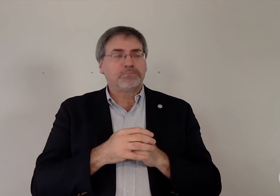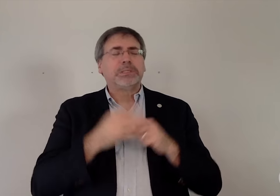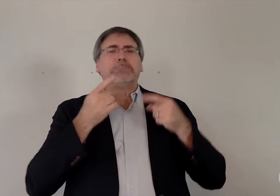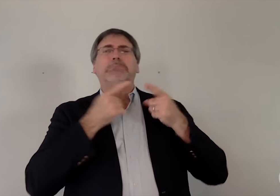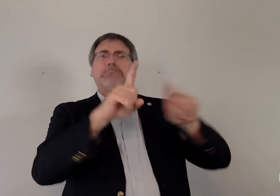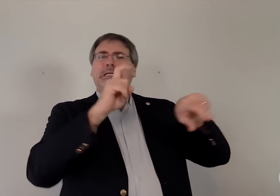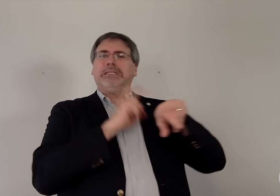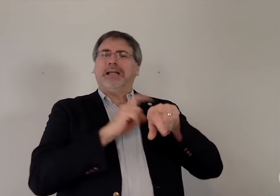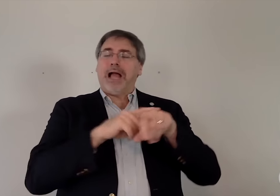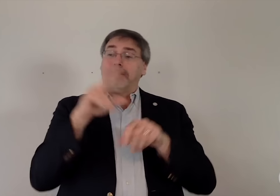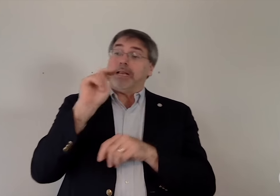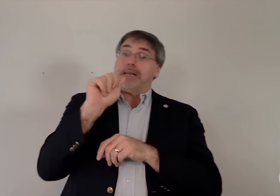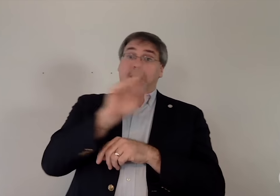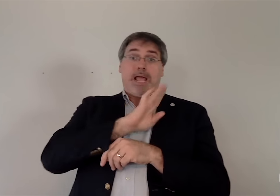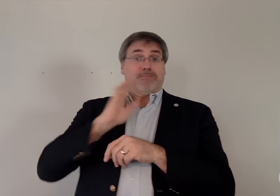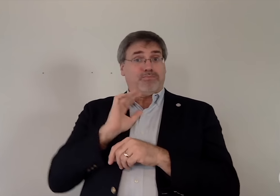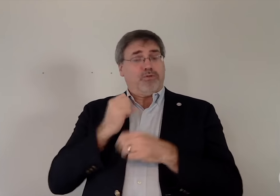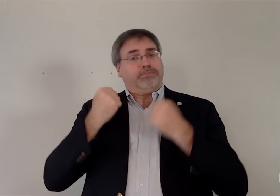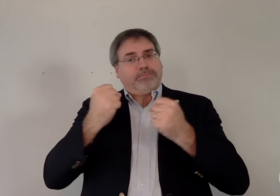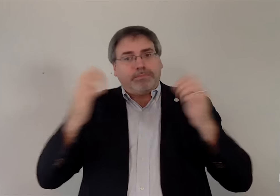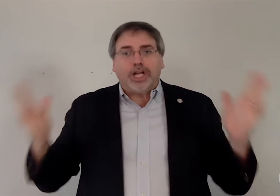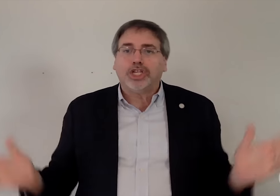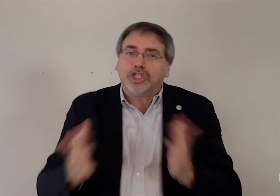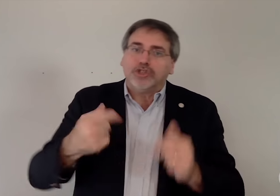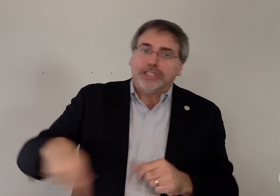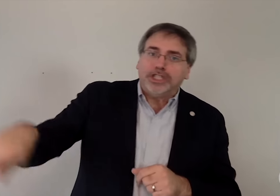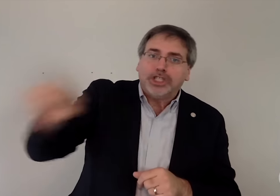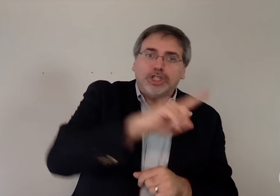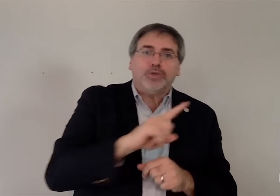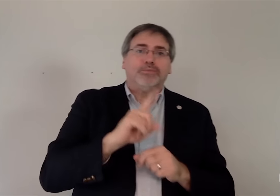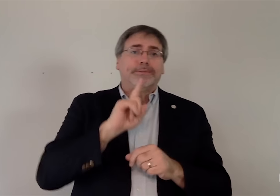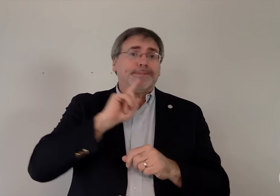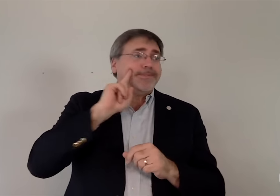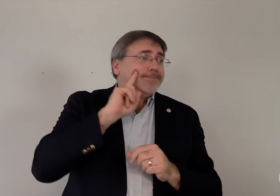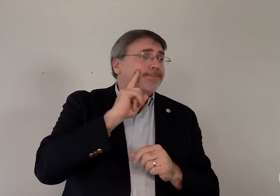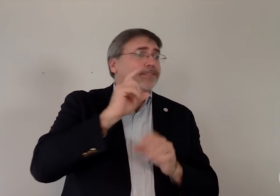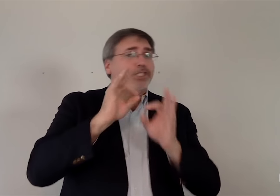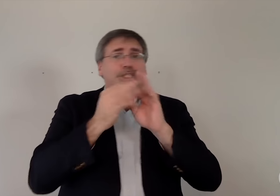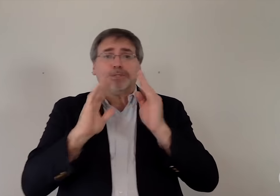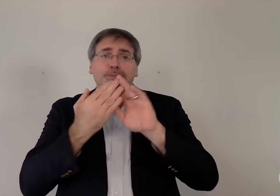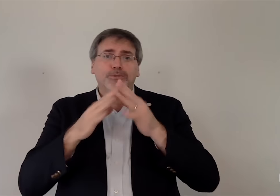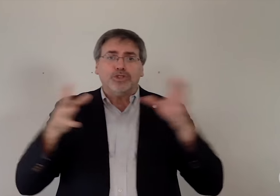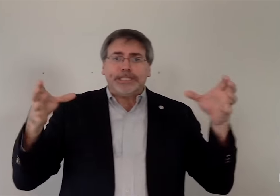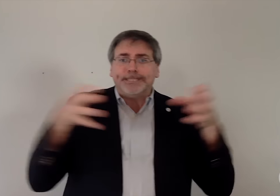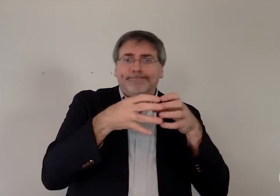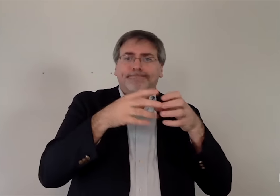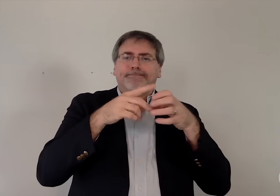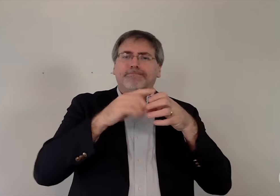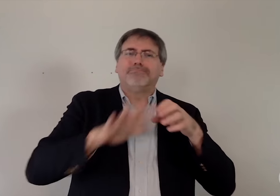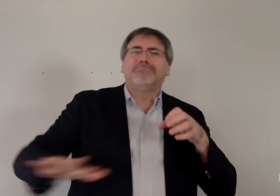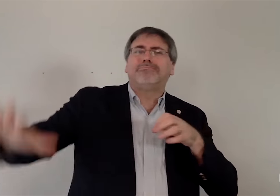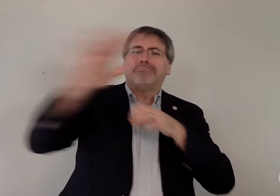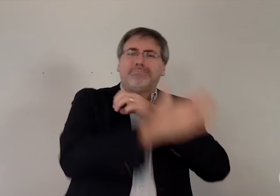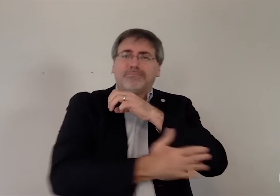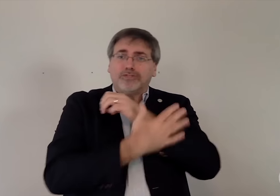In the meantime, the NAD Board encourages the deaf and interpreter communities across the country